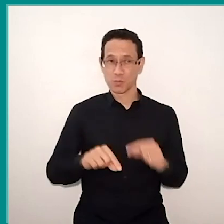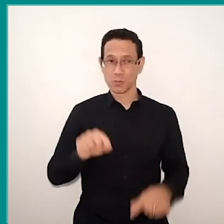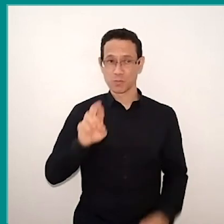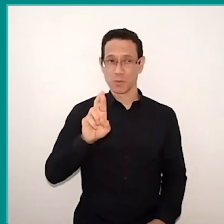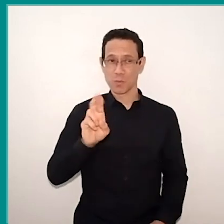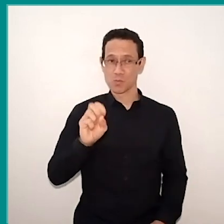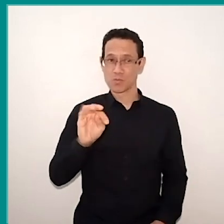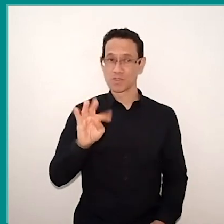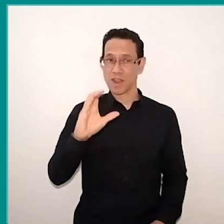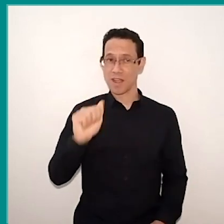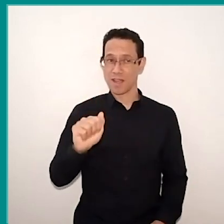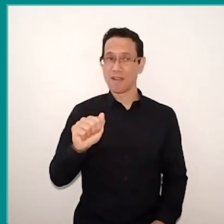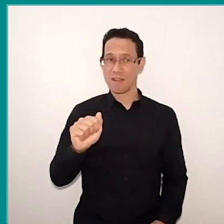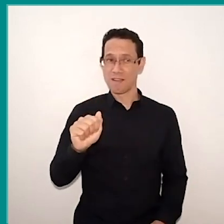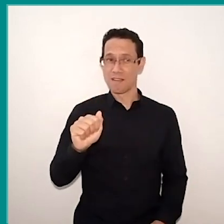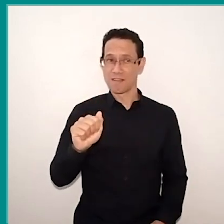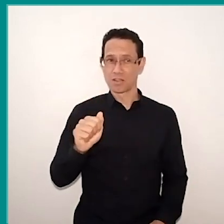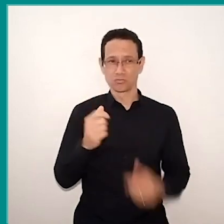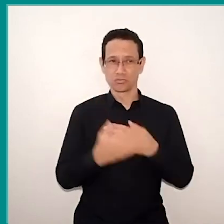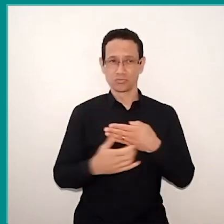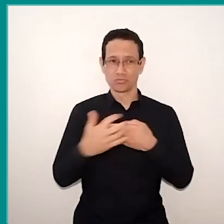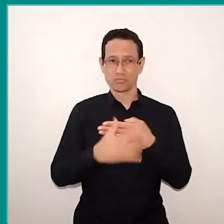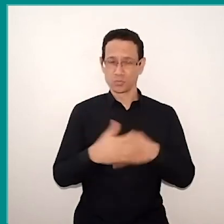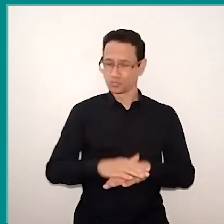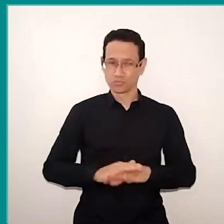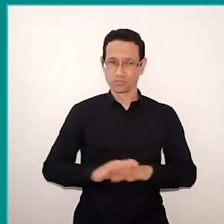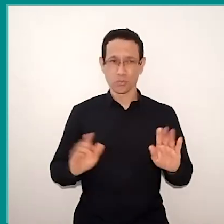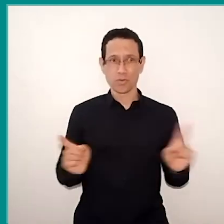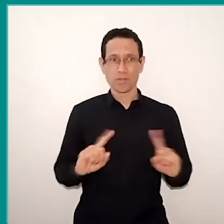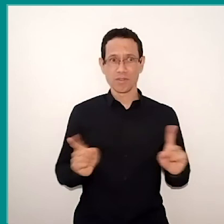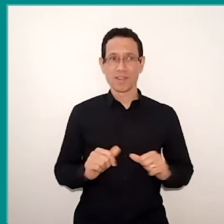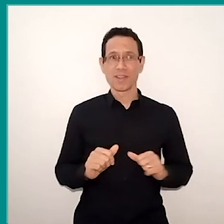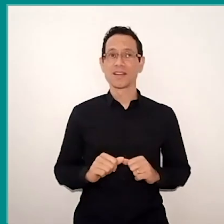think of the rustic too. Paulo Freire says that neither the new nor the old one, but both rethought.